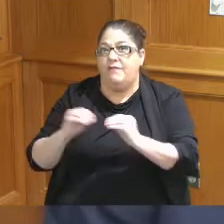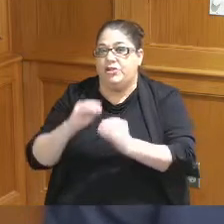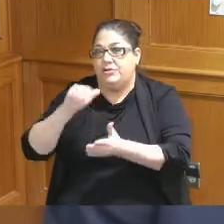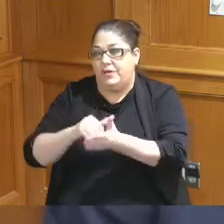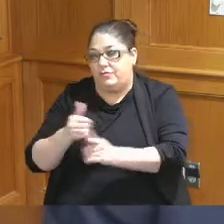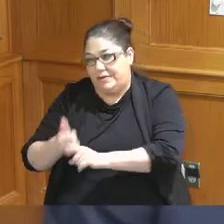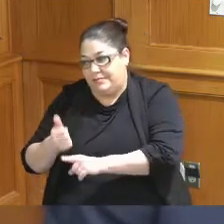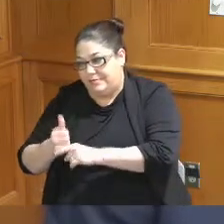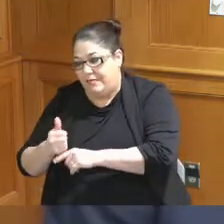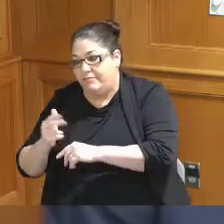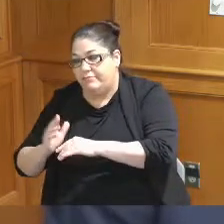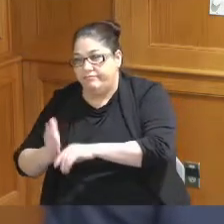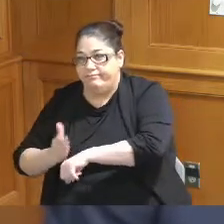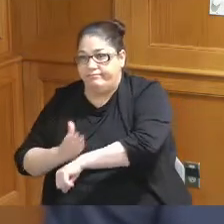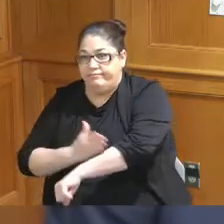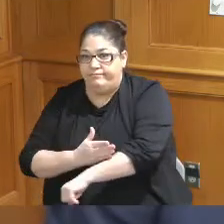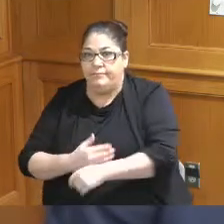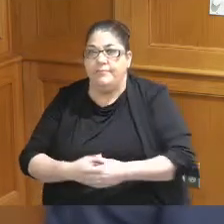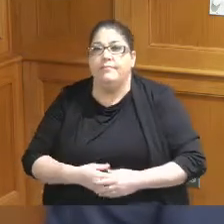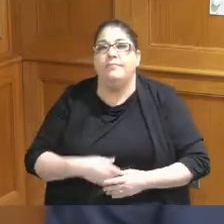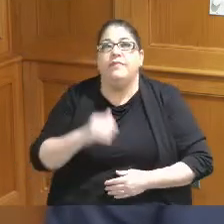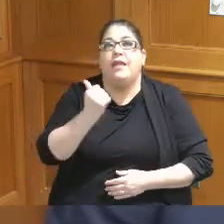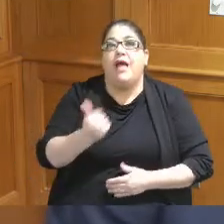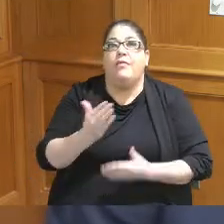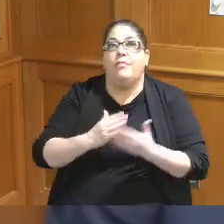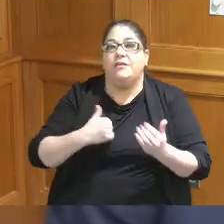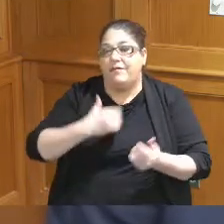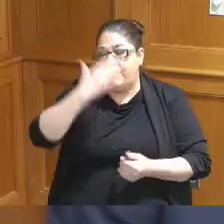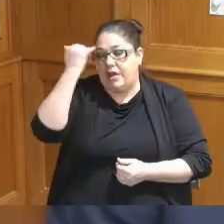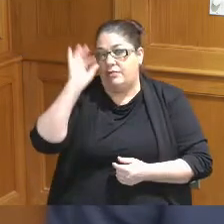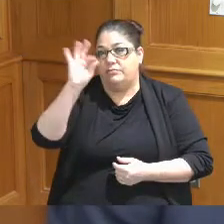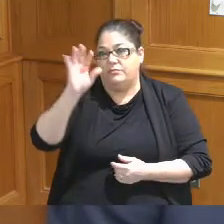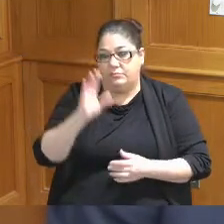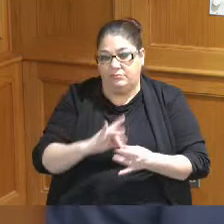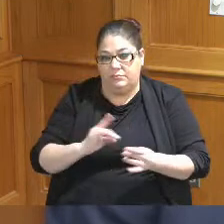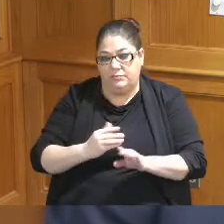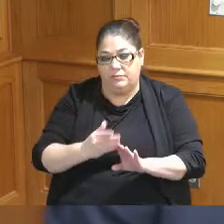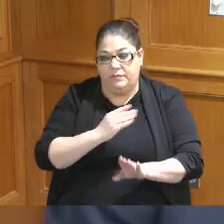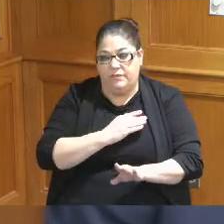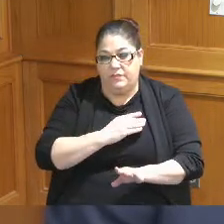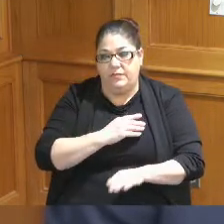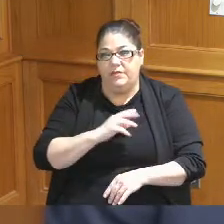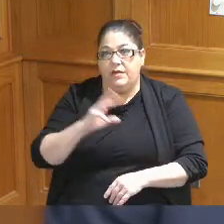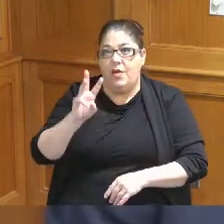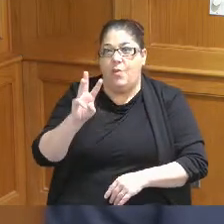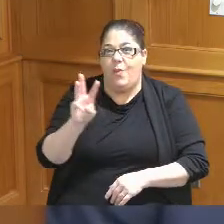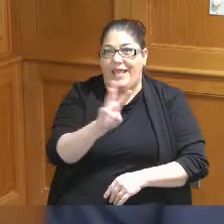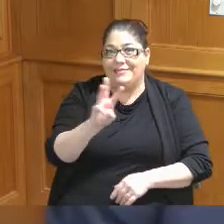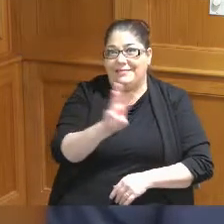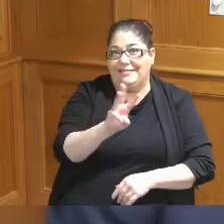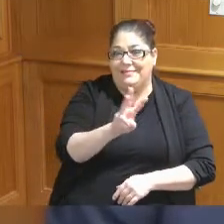so I just and the other piece that I forgot to mention earlier is that this Westward piece where